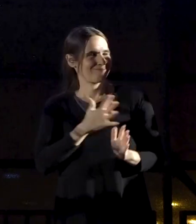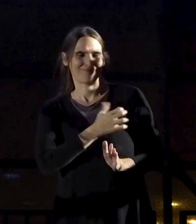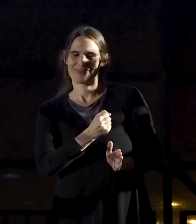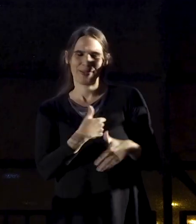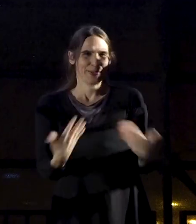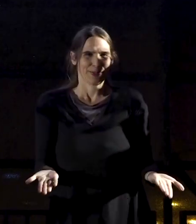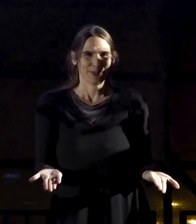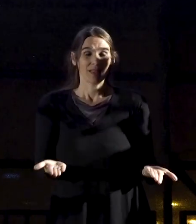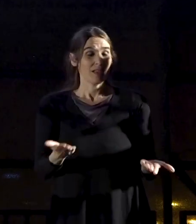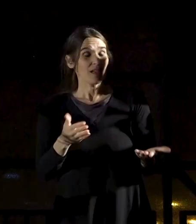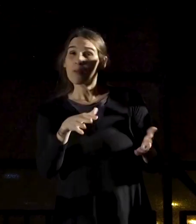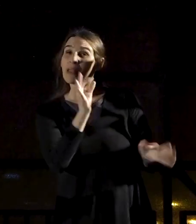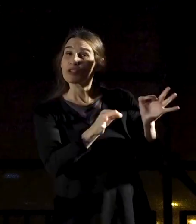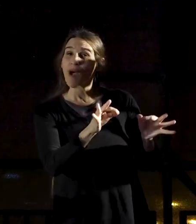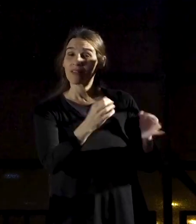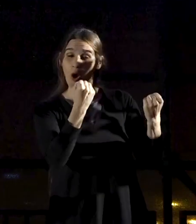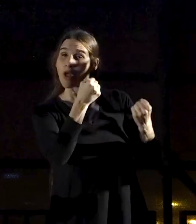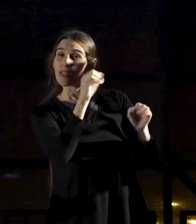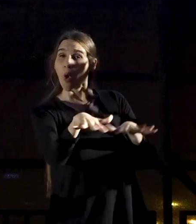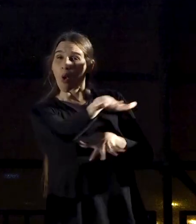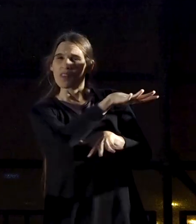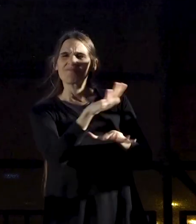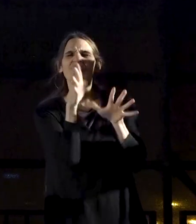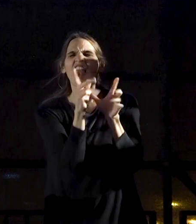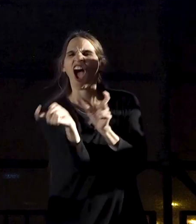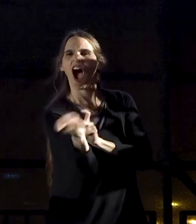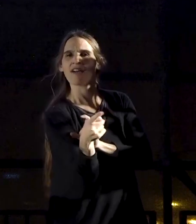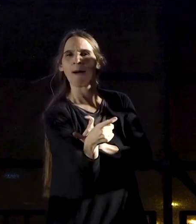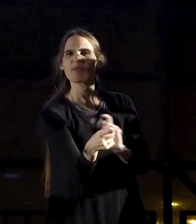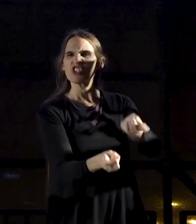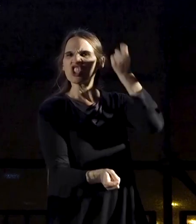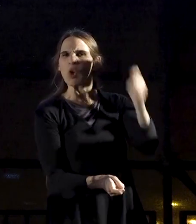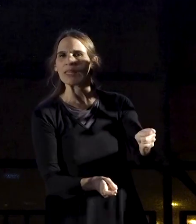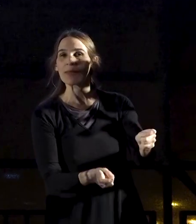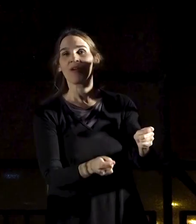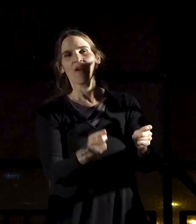and security forces are full of scorpions,whips and Ben-Gvirs?